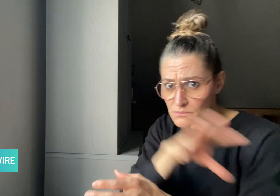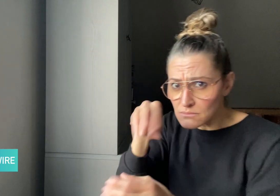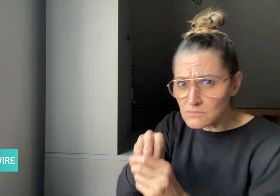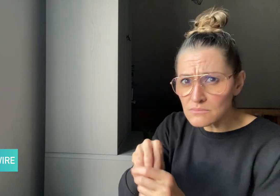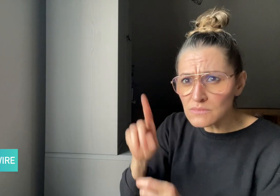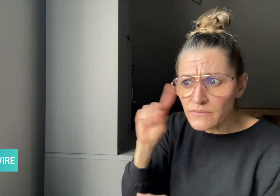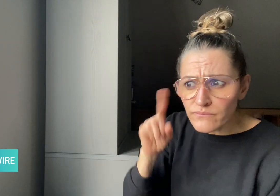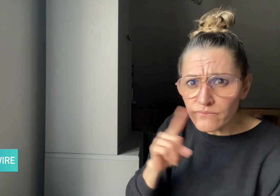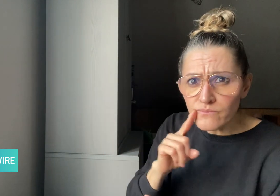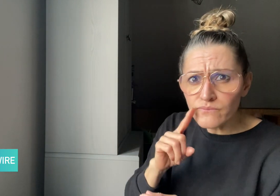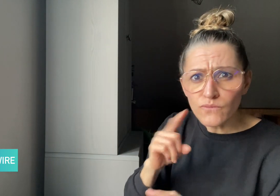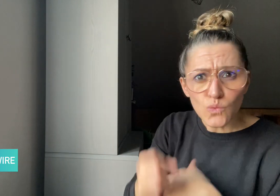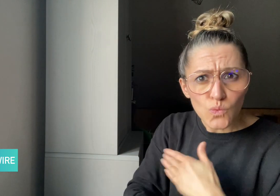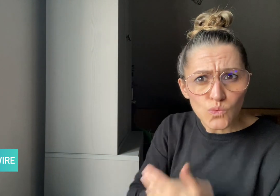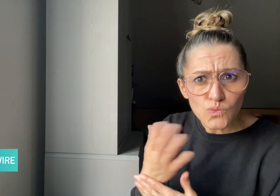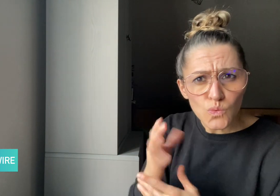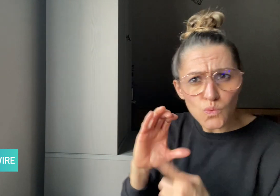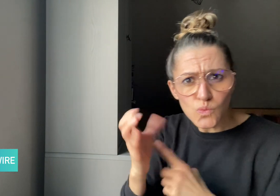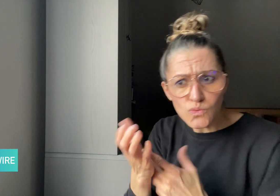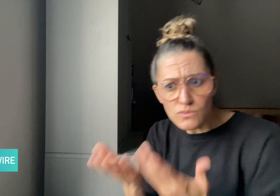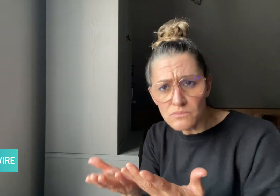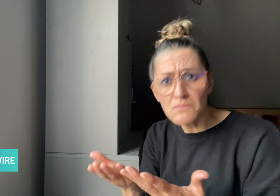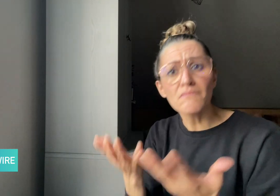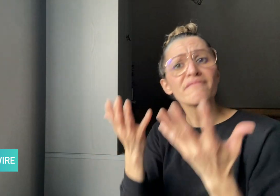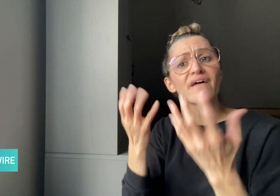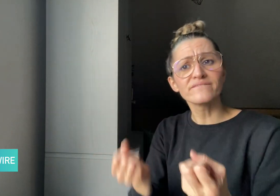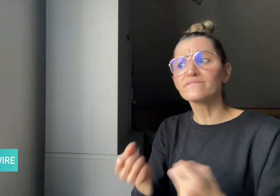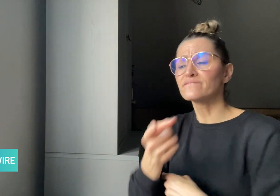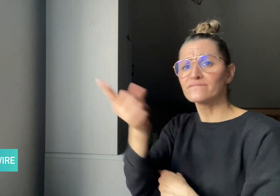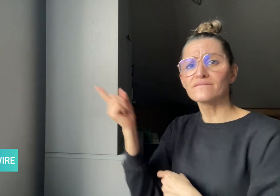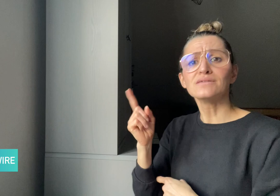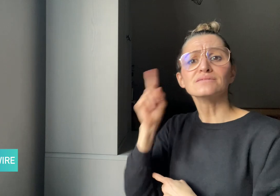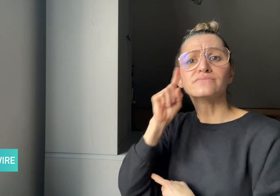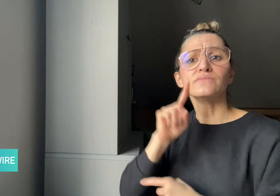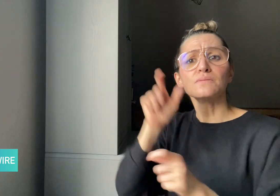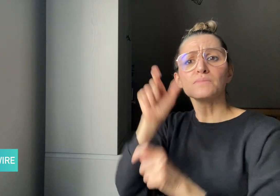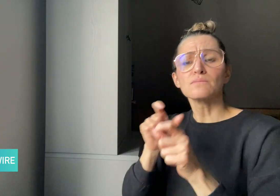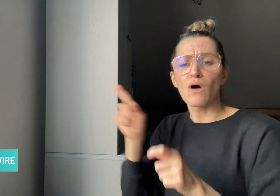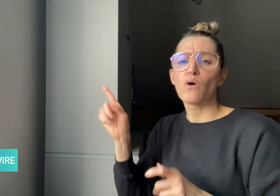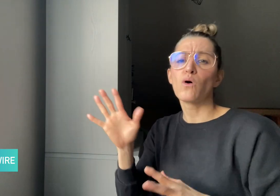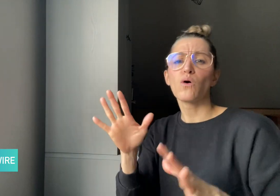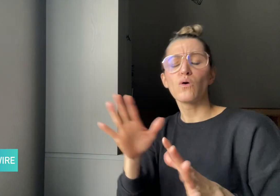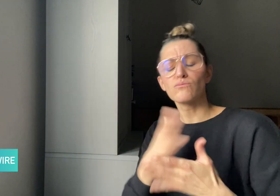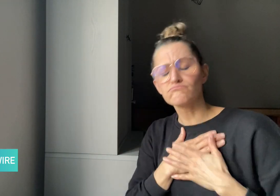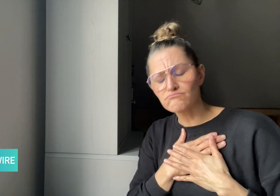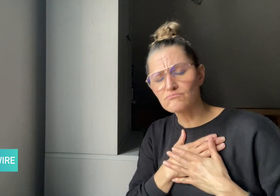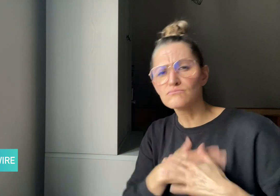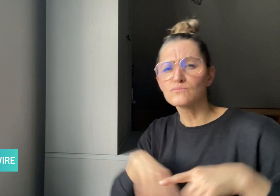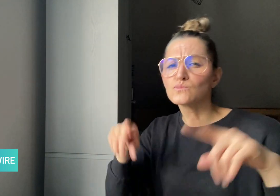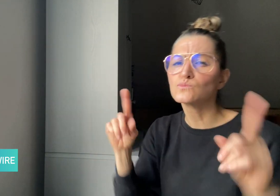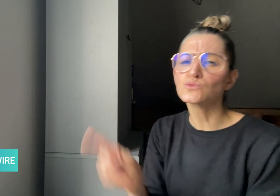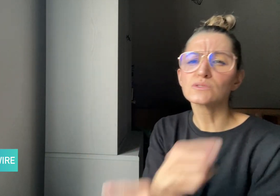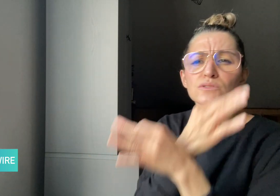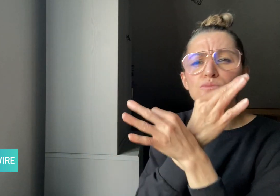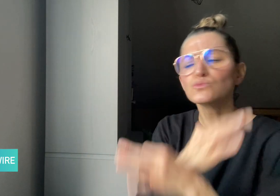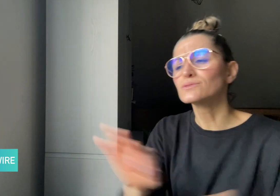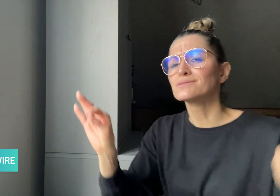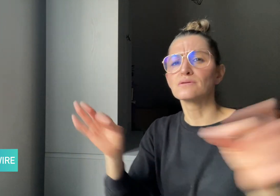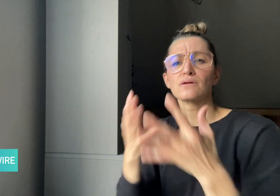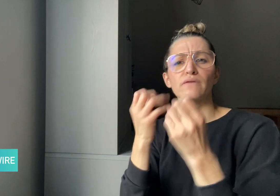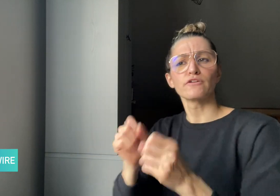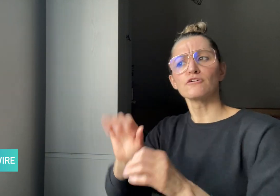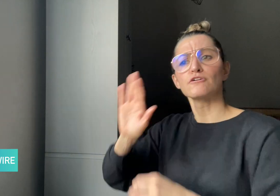of Deaf culture, some Deaf people embrace music for different reasons -